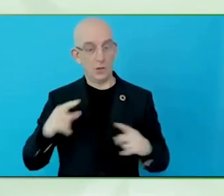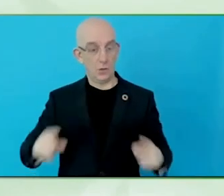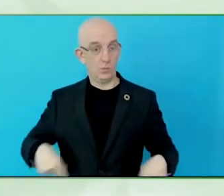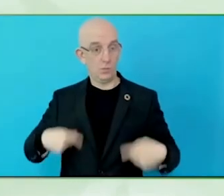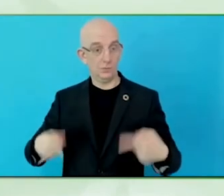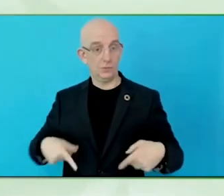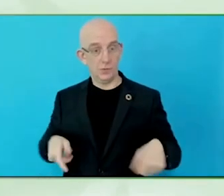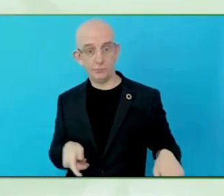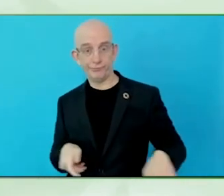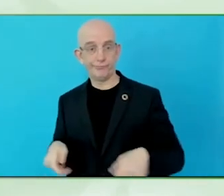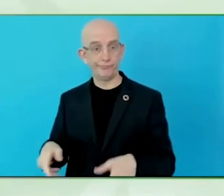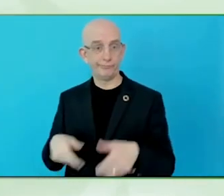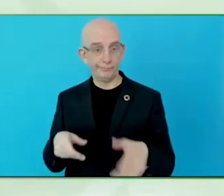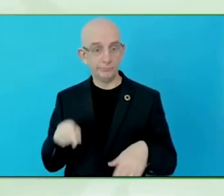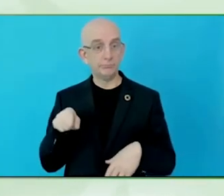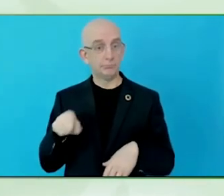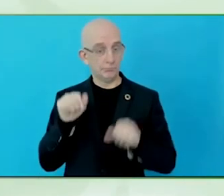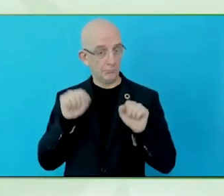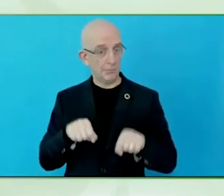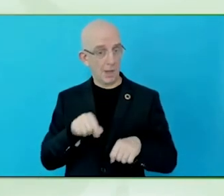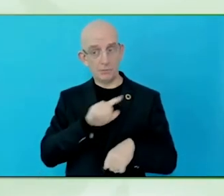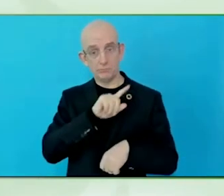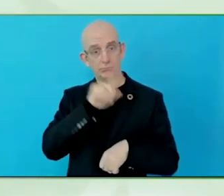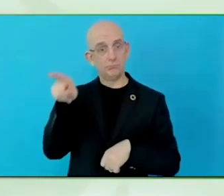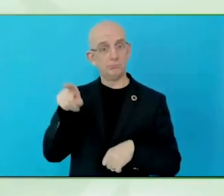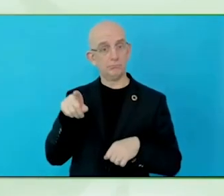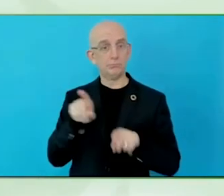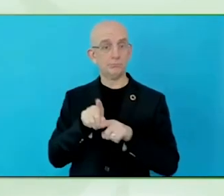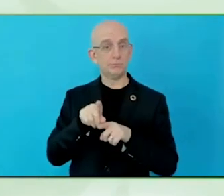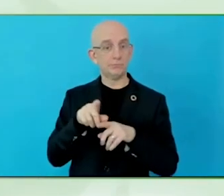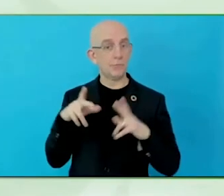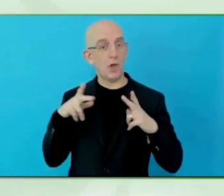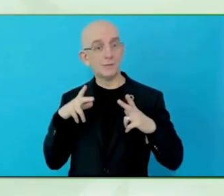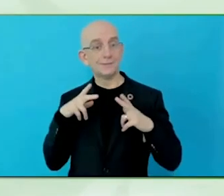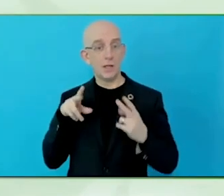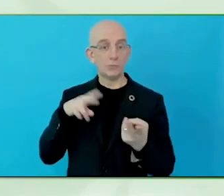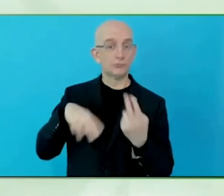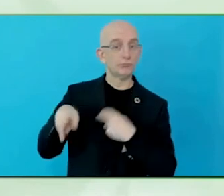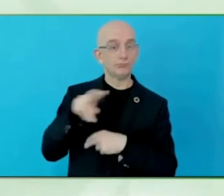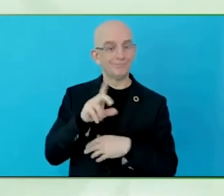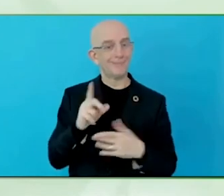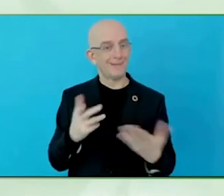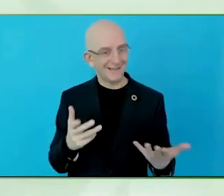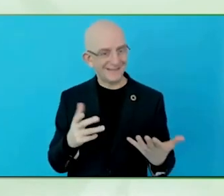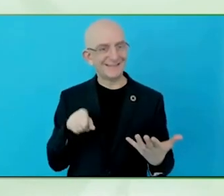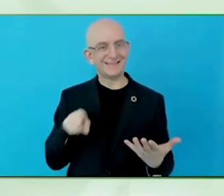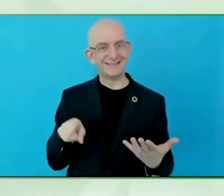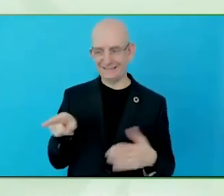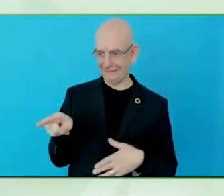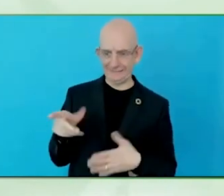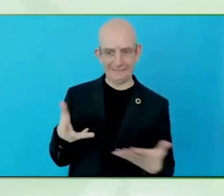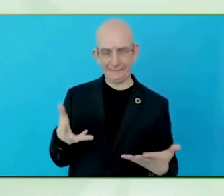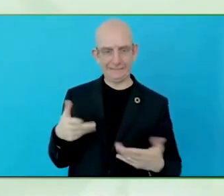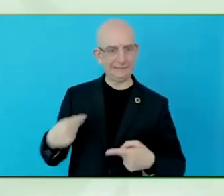because they say, get a hearing person with you, because we cannot get into the hassle of communicating with you while you